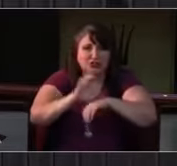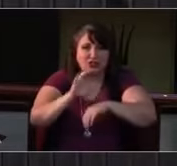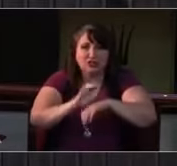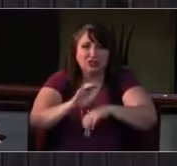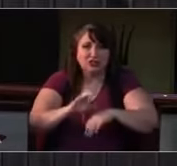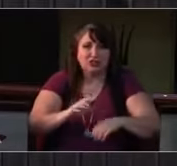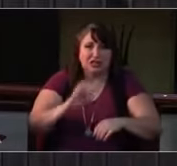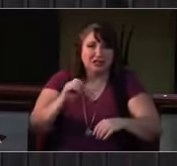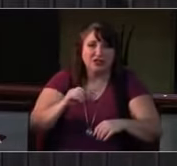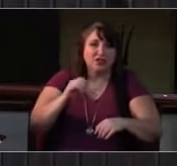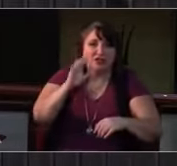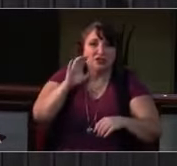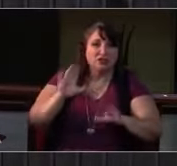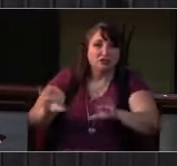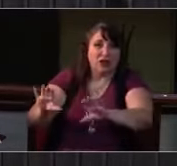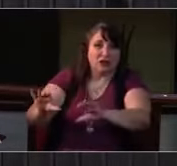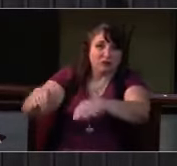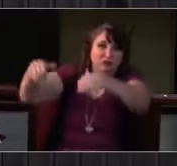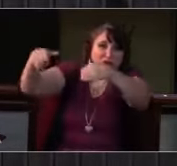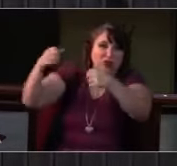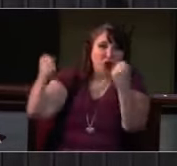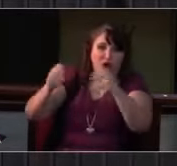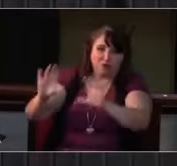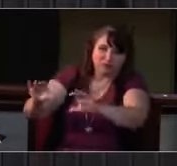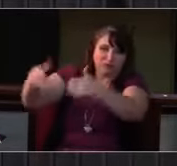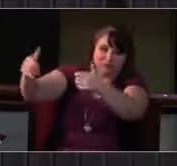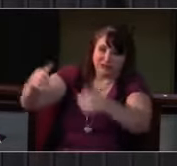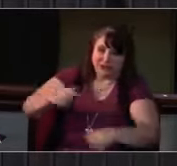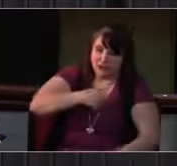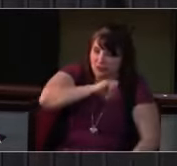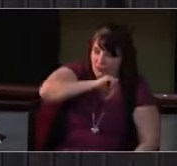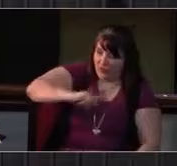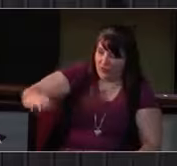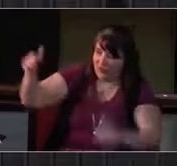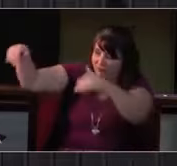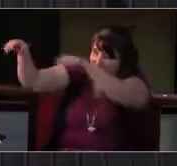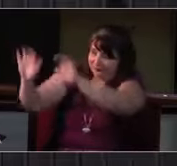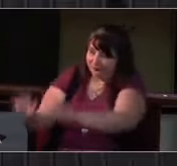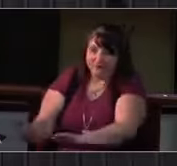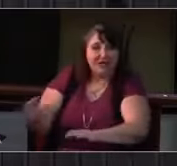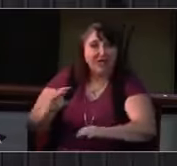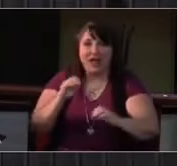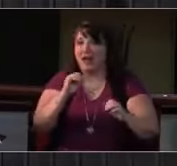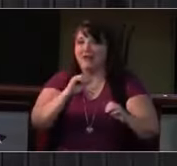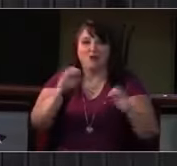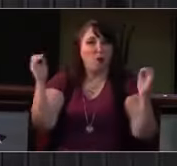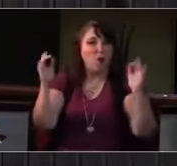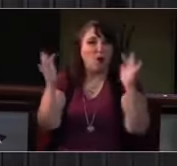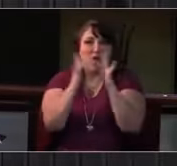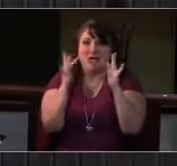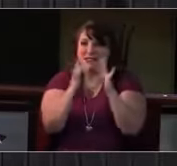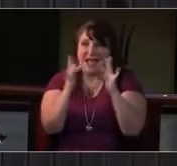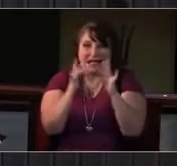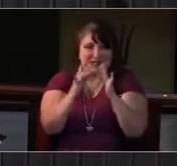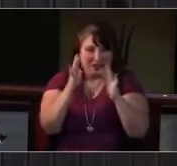We'll be doing some additional consecrating of these elements in a moment. I just want to put out the invitation -